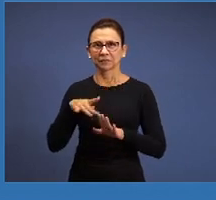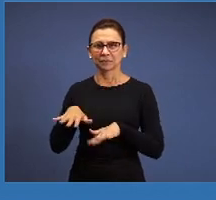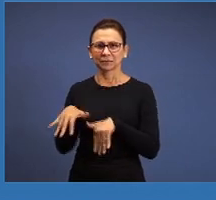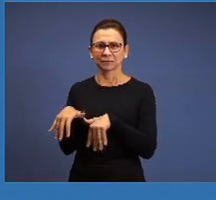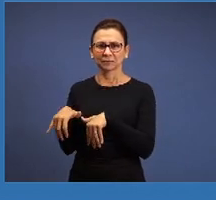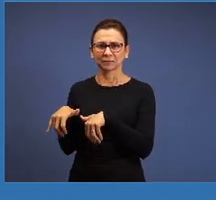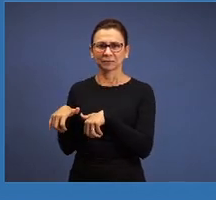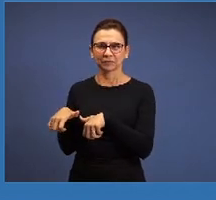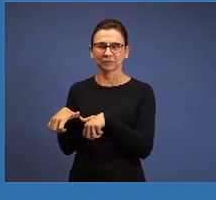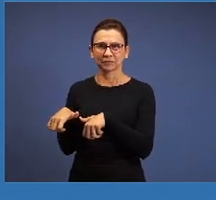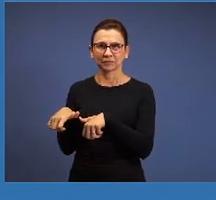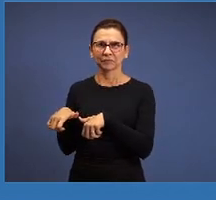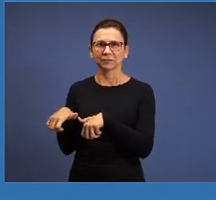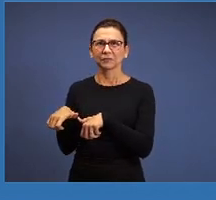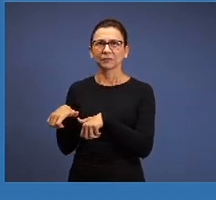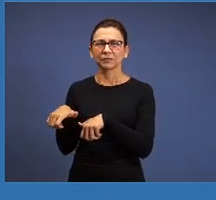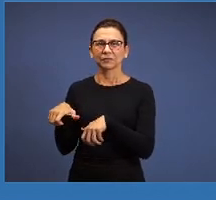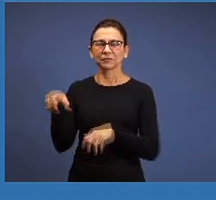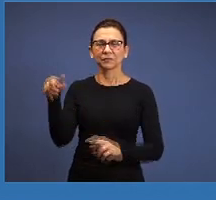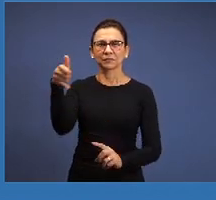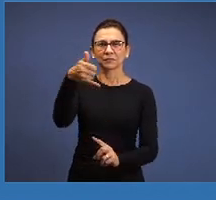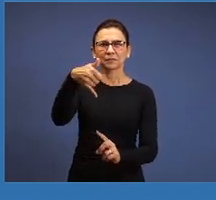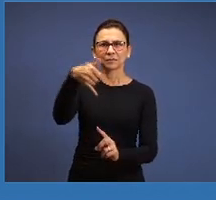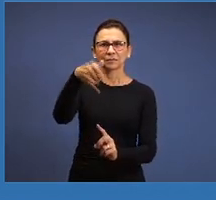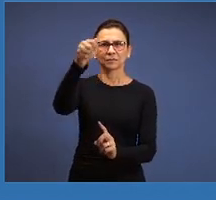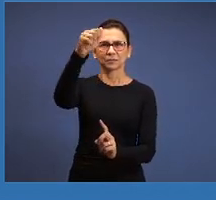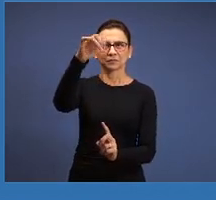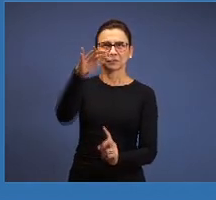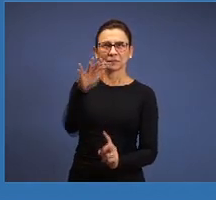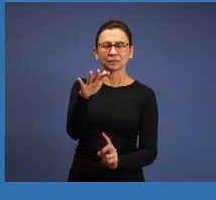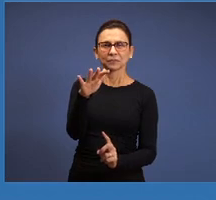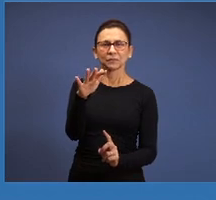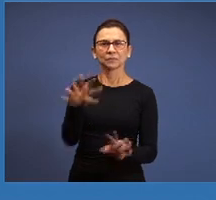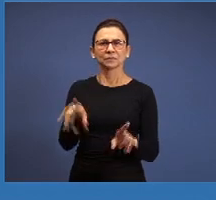the anointment and ordaining. Now in London, England, also a group of brethren there